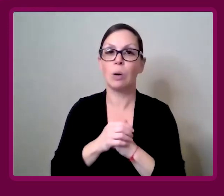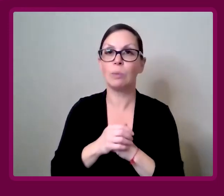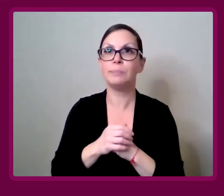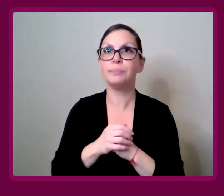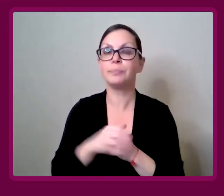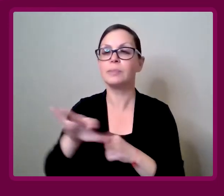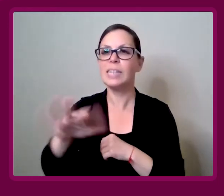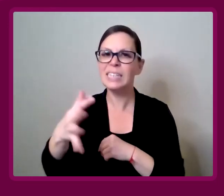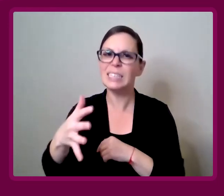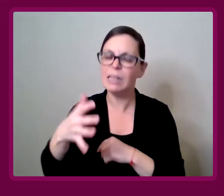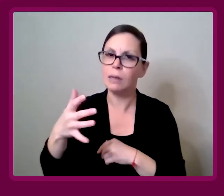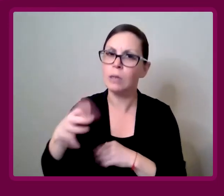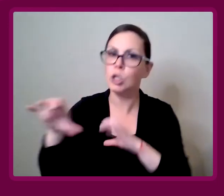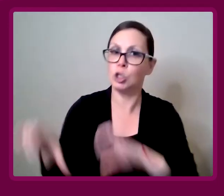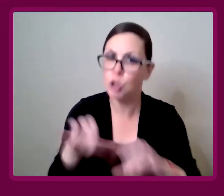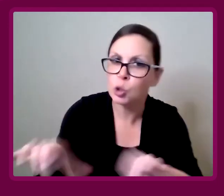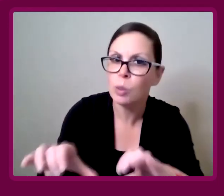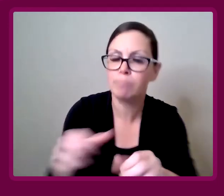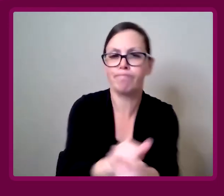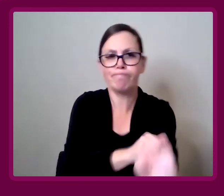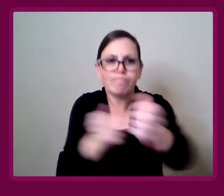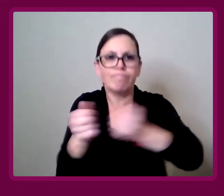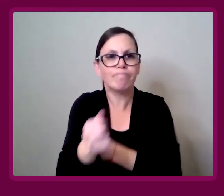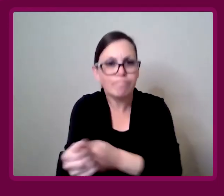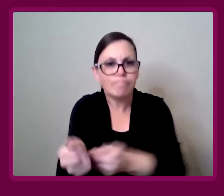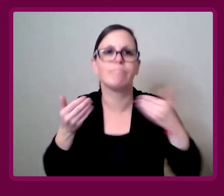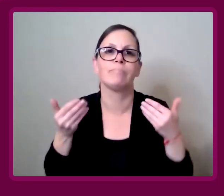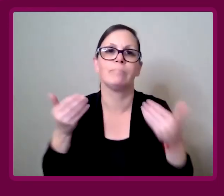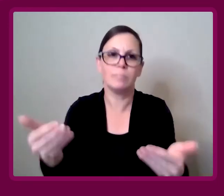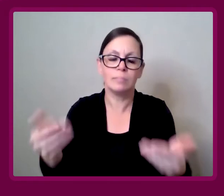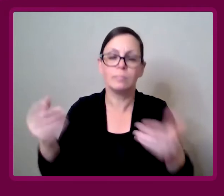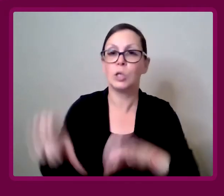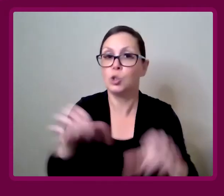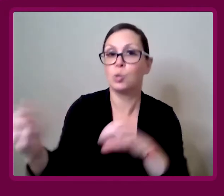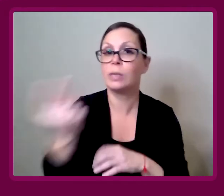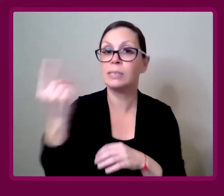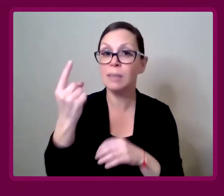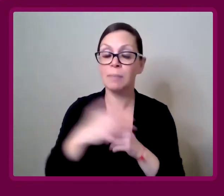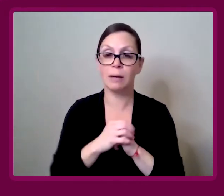Amy Francis-Smith: It's about making some noise, and it doesn't